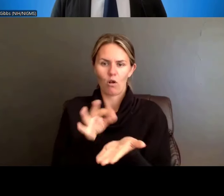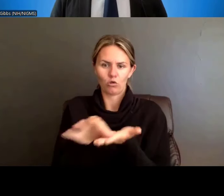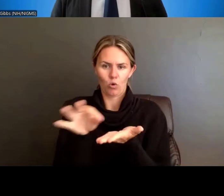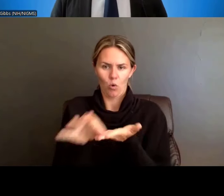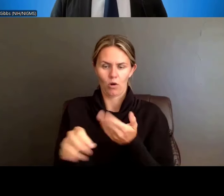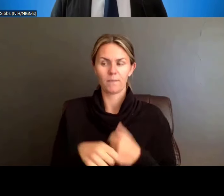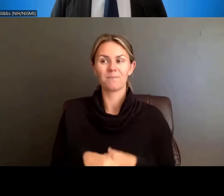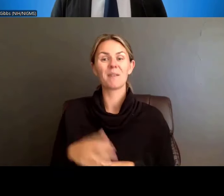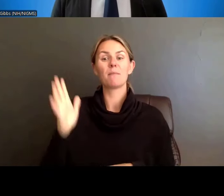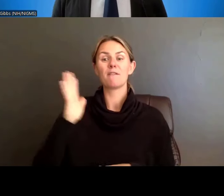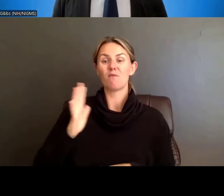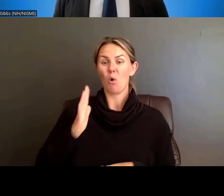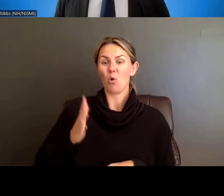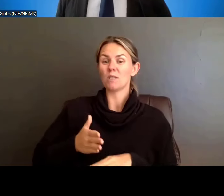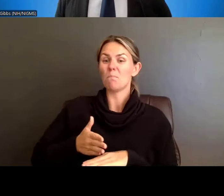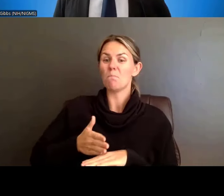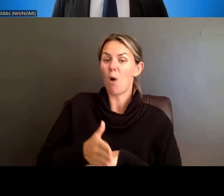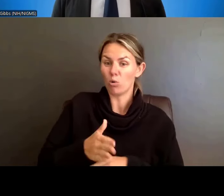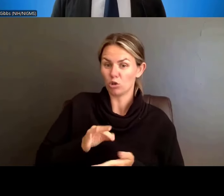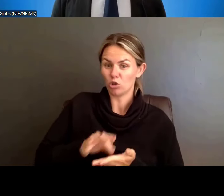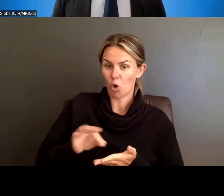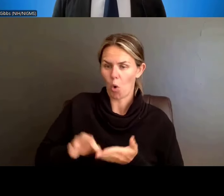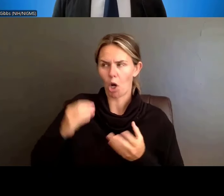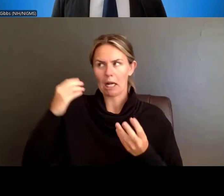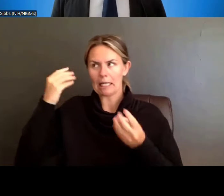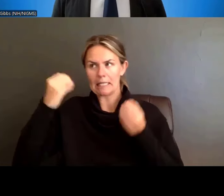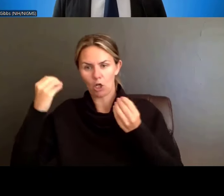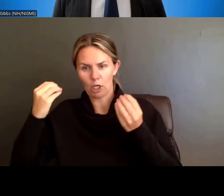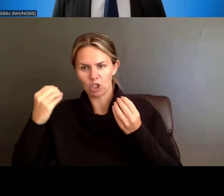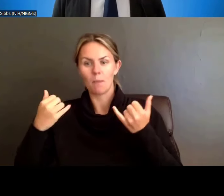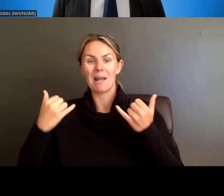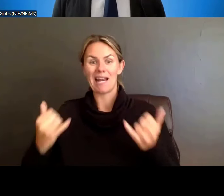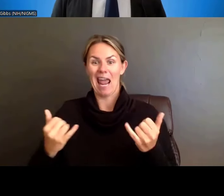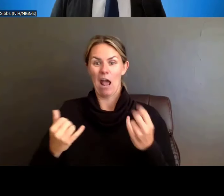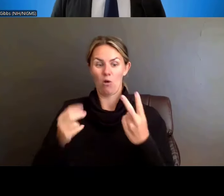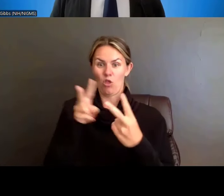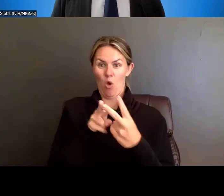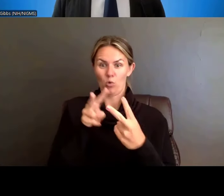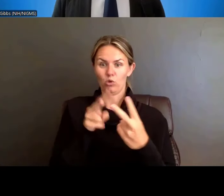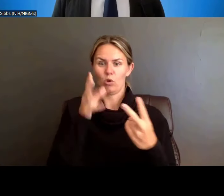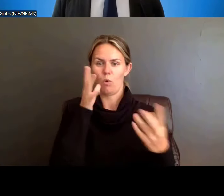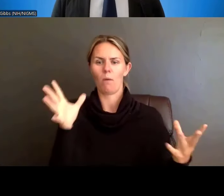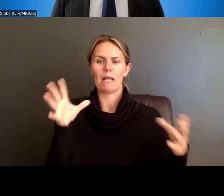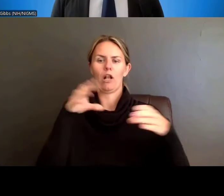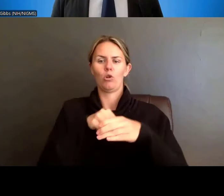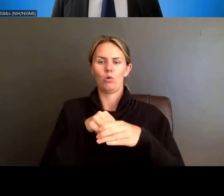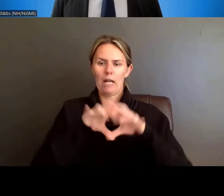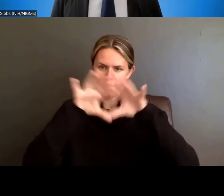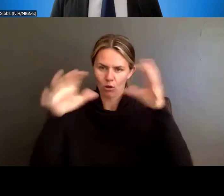And so again, we went through that quickly, the slides are available. The Guide Notice is there, but hopefully you can see